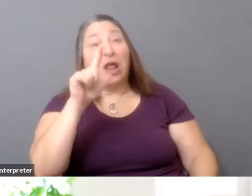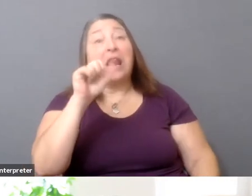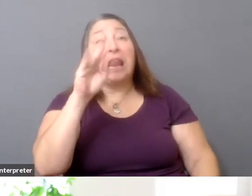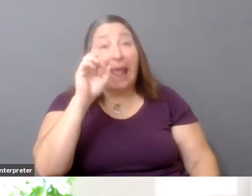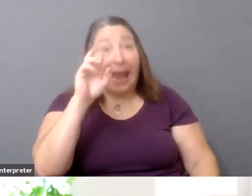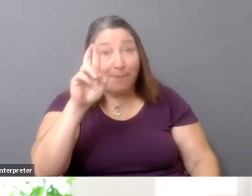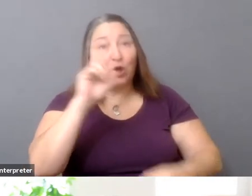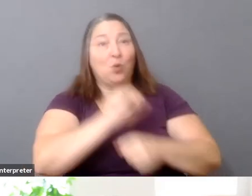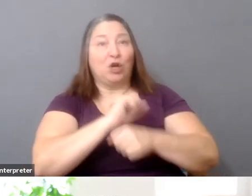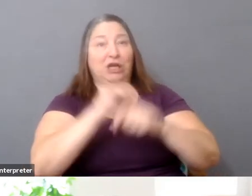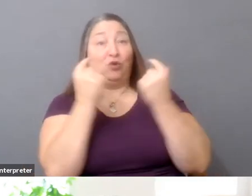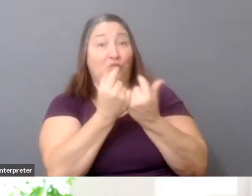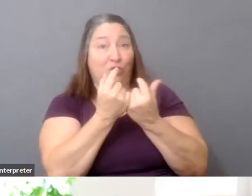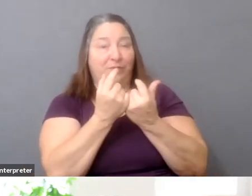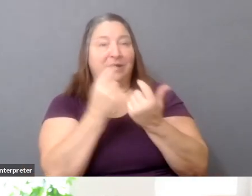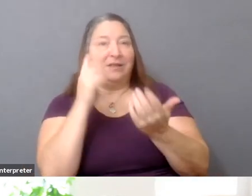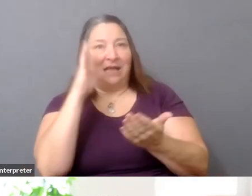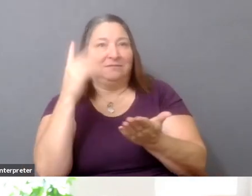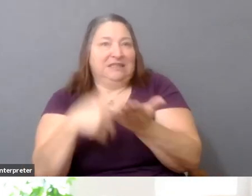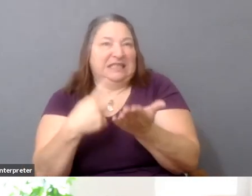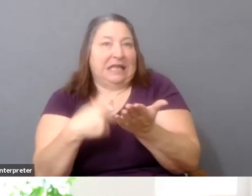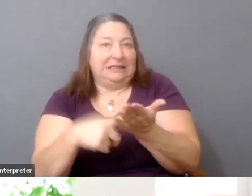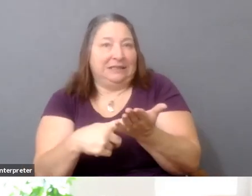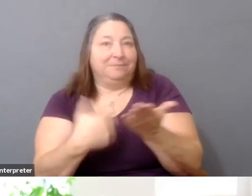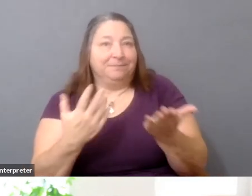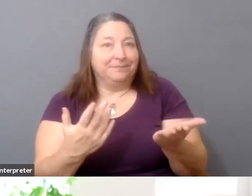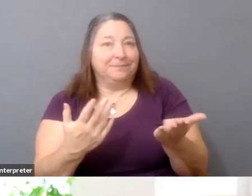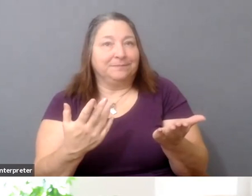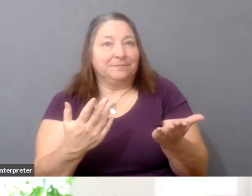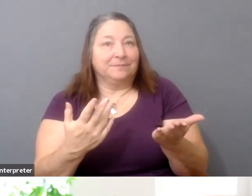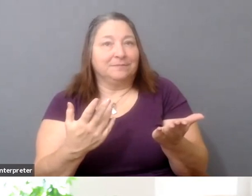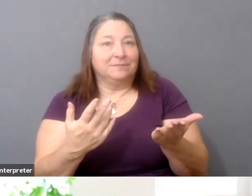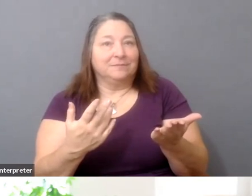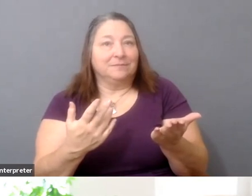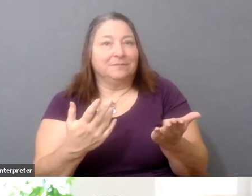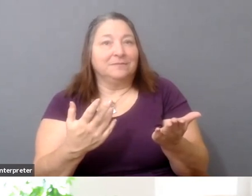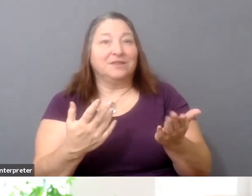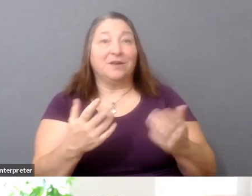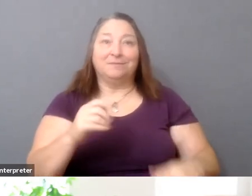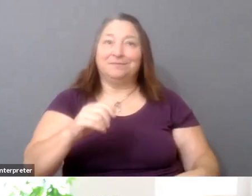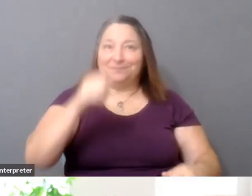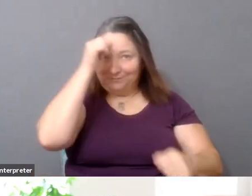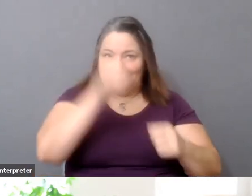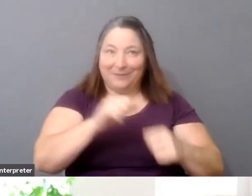So, you know, coming from a labor-organizing background, I've always been trying to figure this